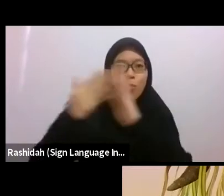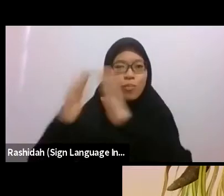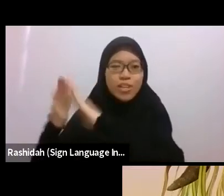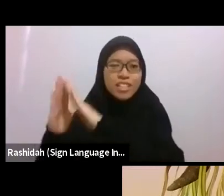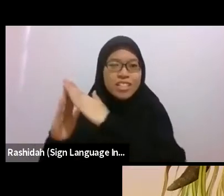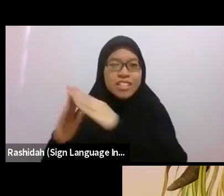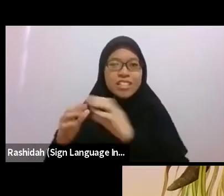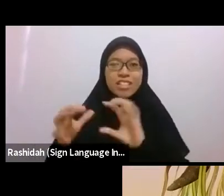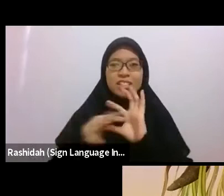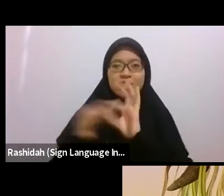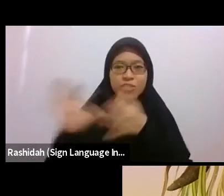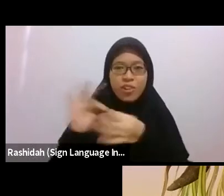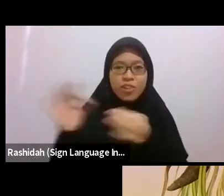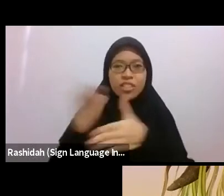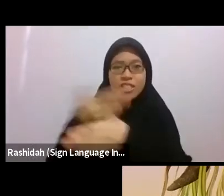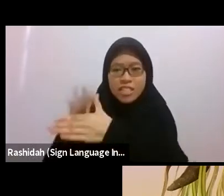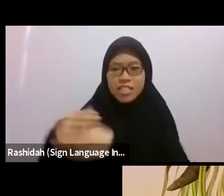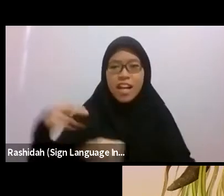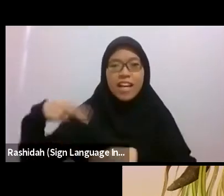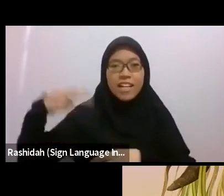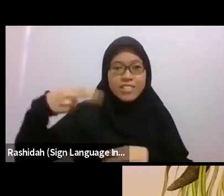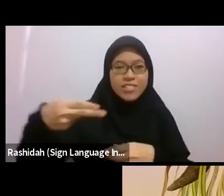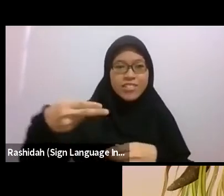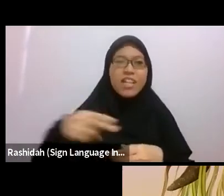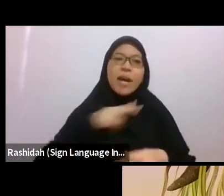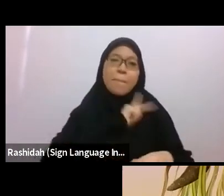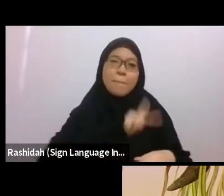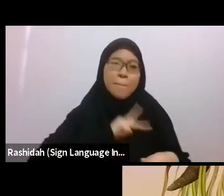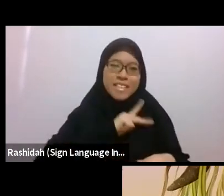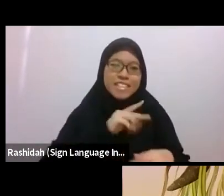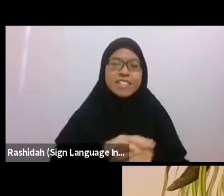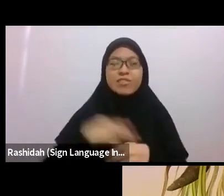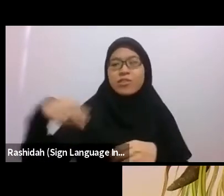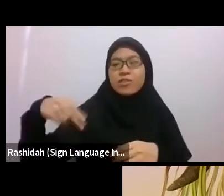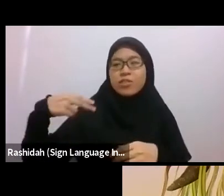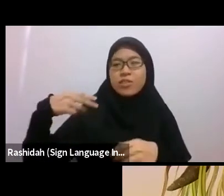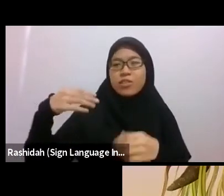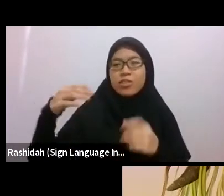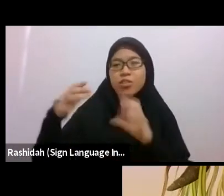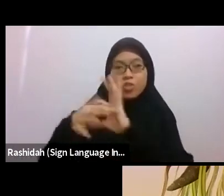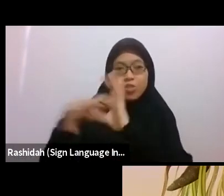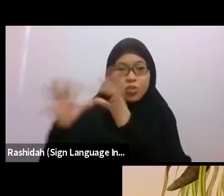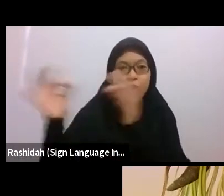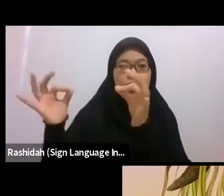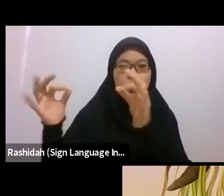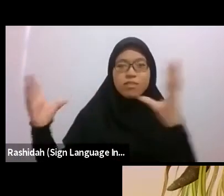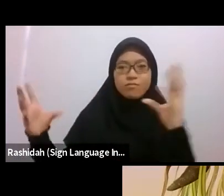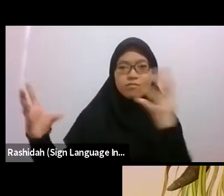So I think the personal essay does a great job of being a carrier bag of memory.